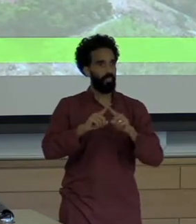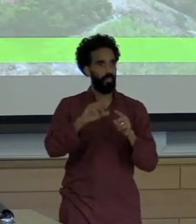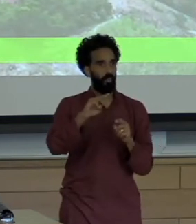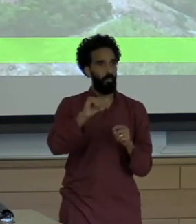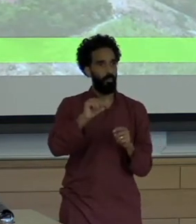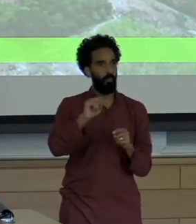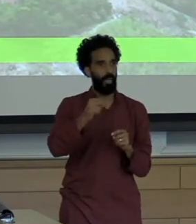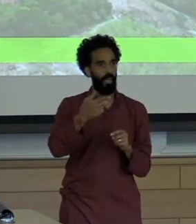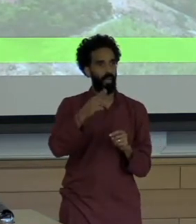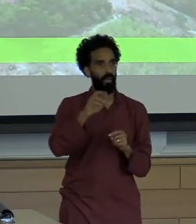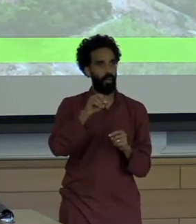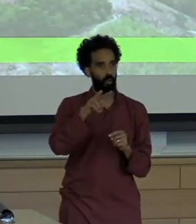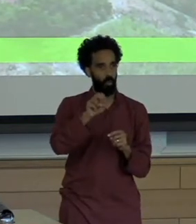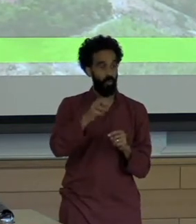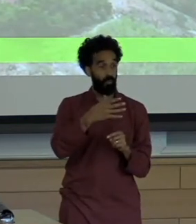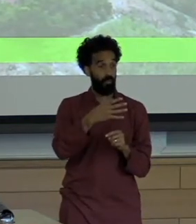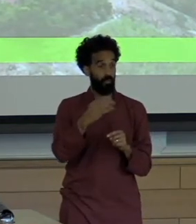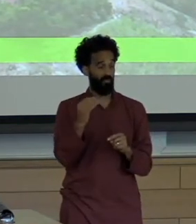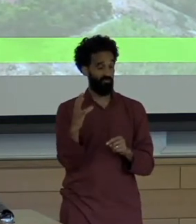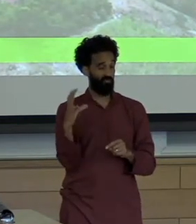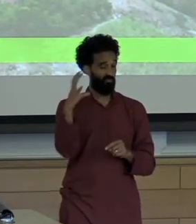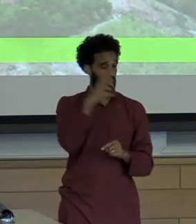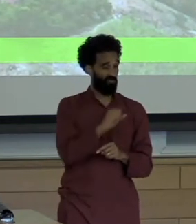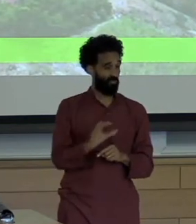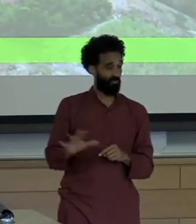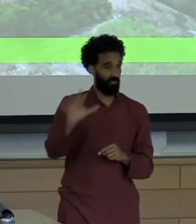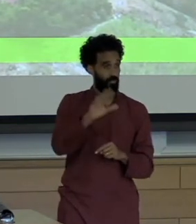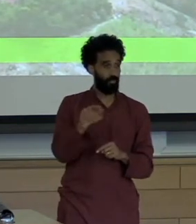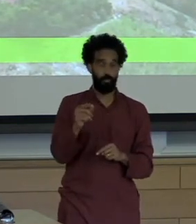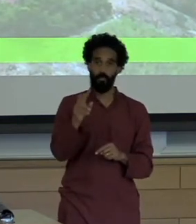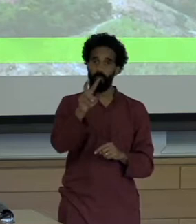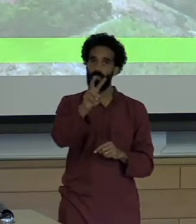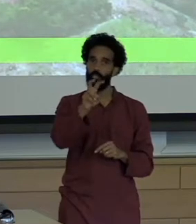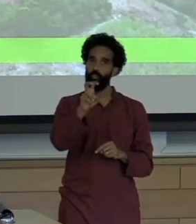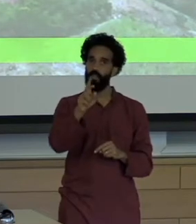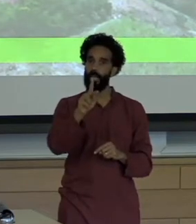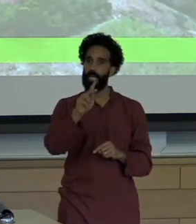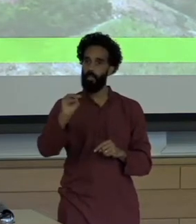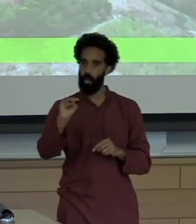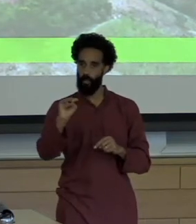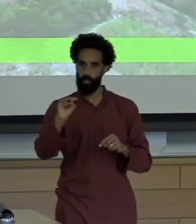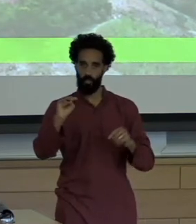An estimated 200 kilometers to sea to touch upon the Abro Lose